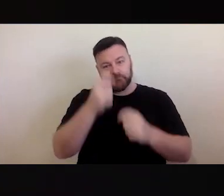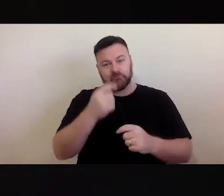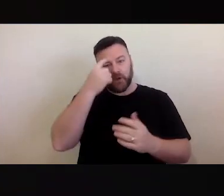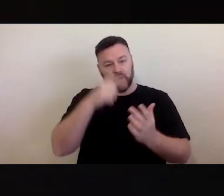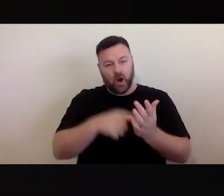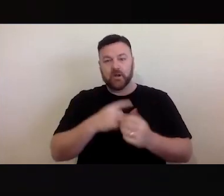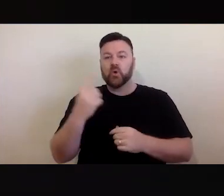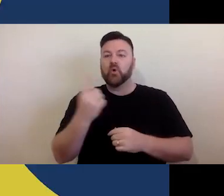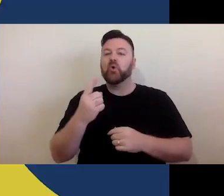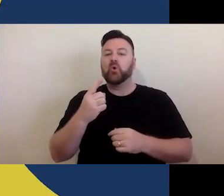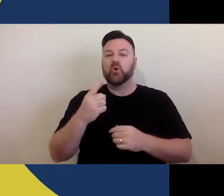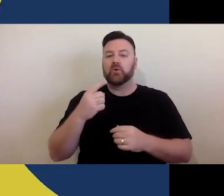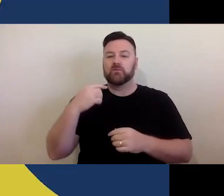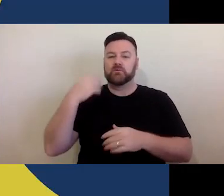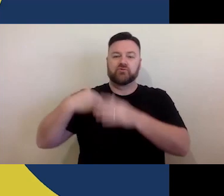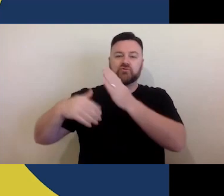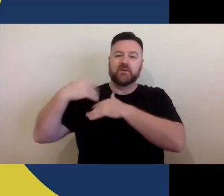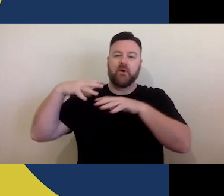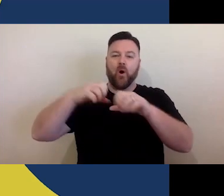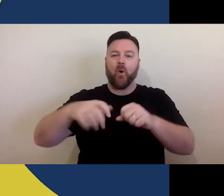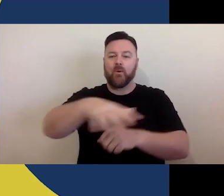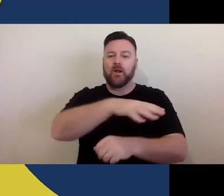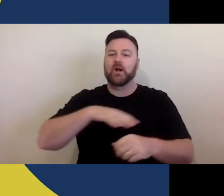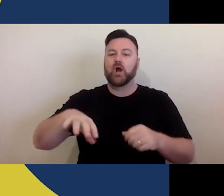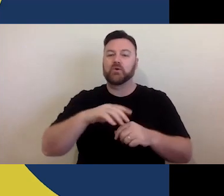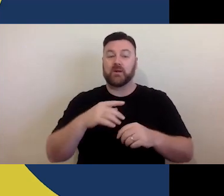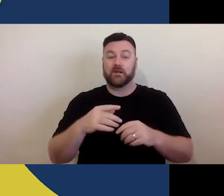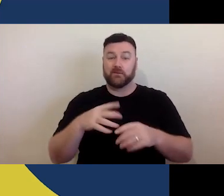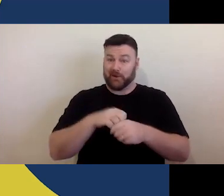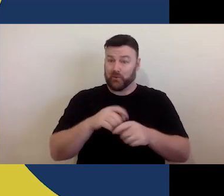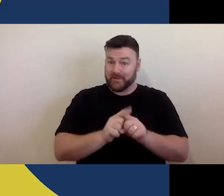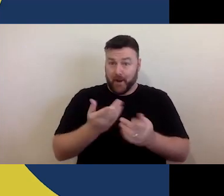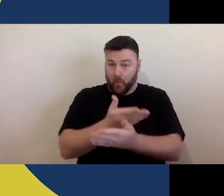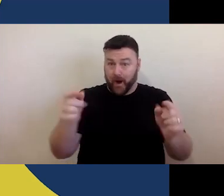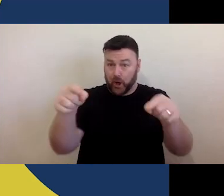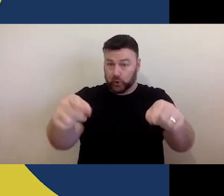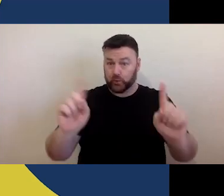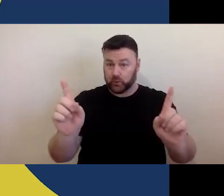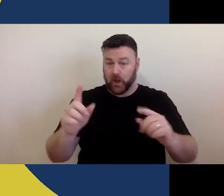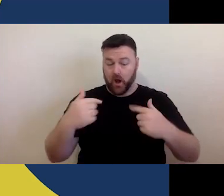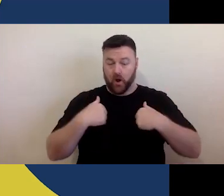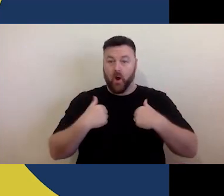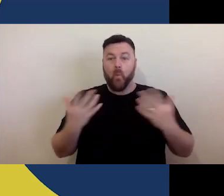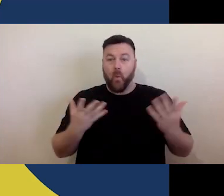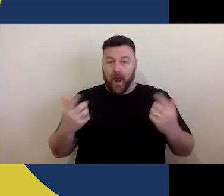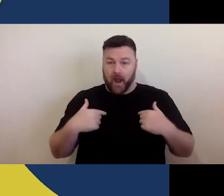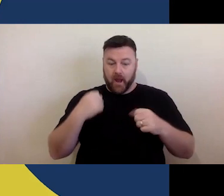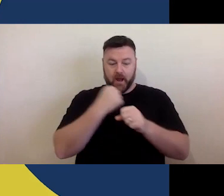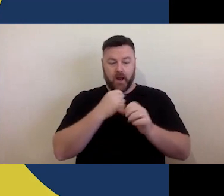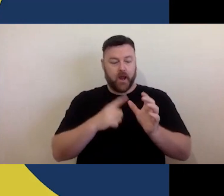throughout Australia, including where you are today. I myself come to you from the lands of the Gamaragil.